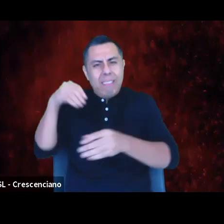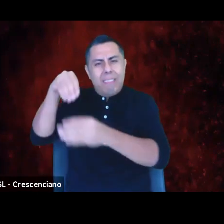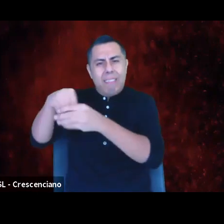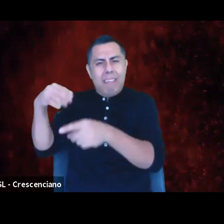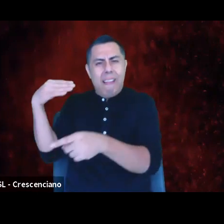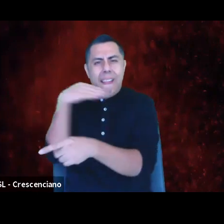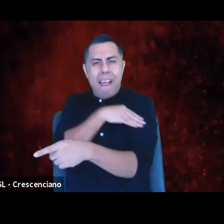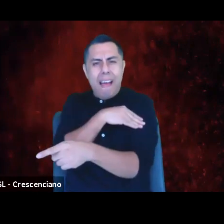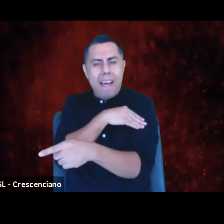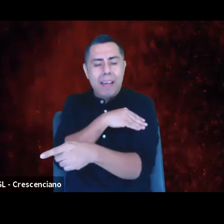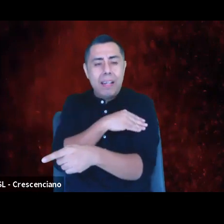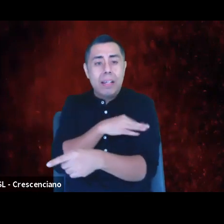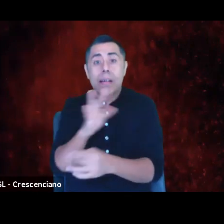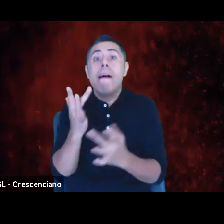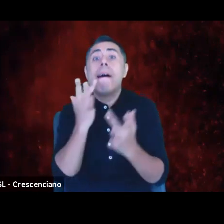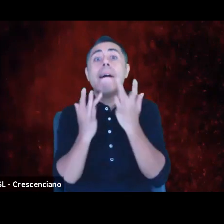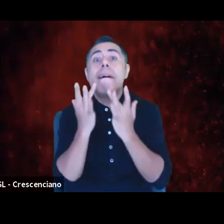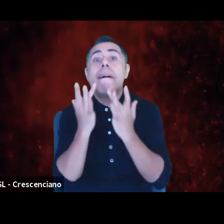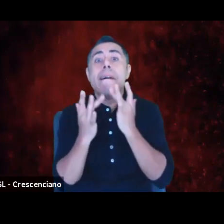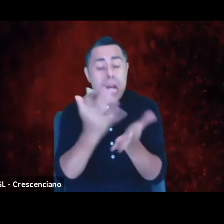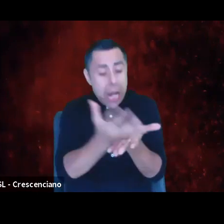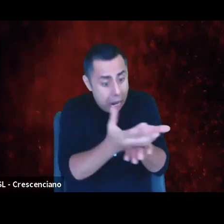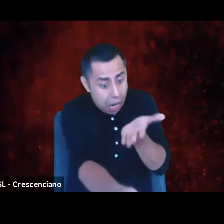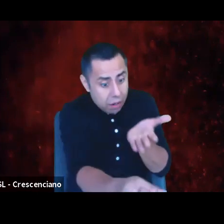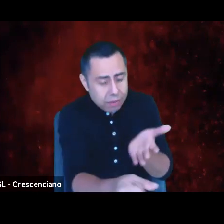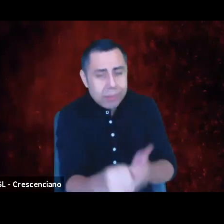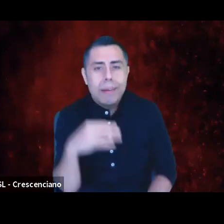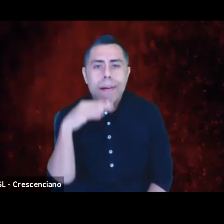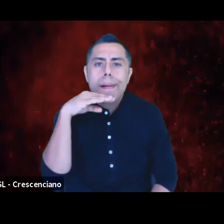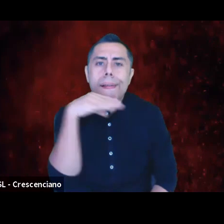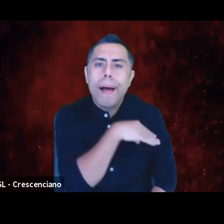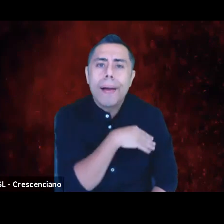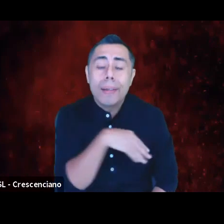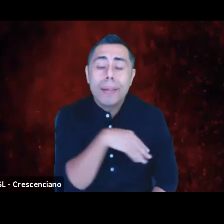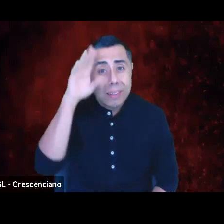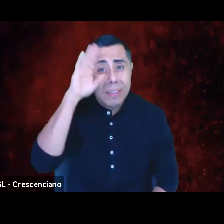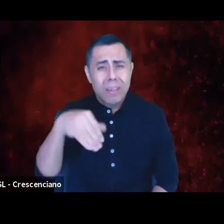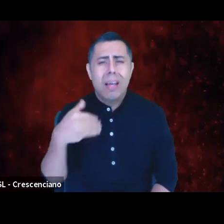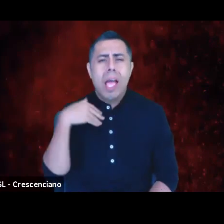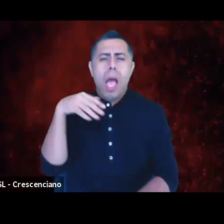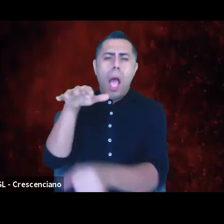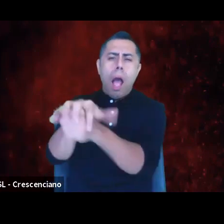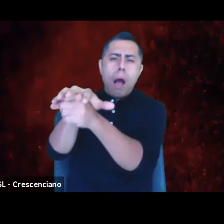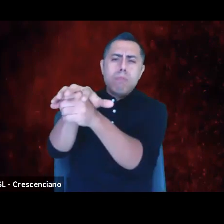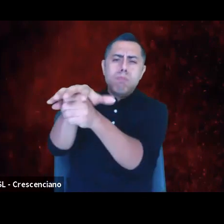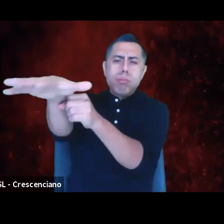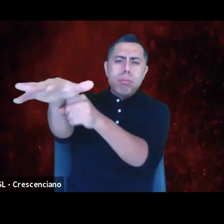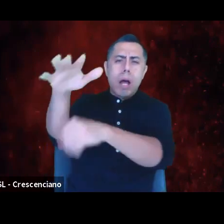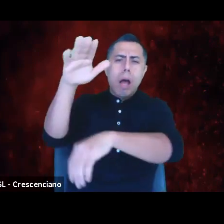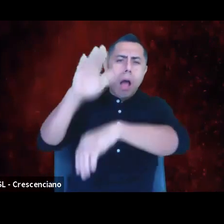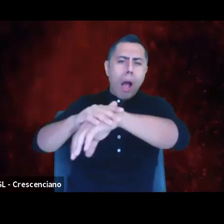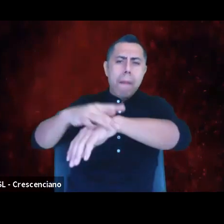Scarcity is a lie. There is enough for every human being on the planet, everything they have to thrive in life.